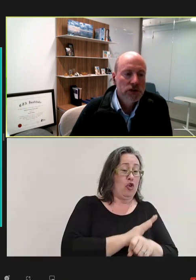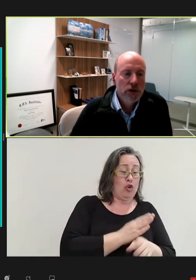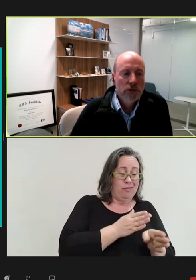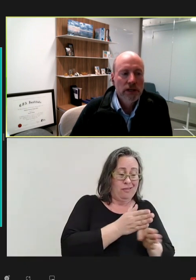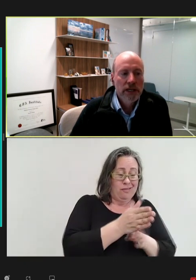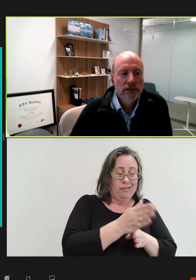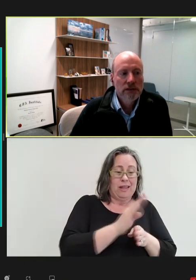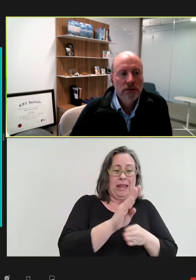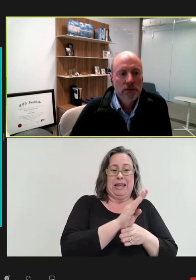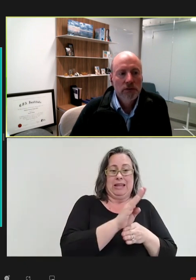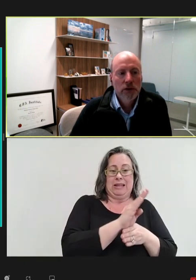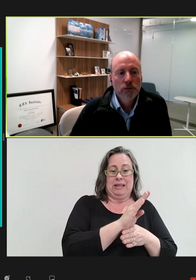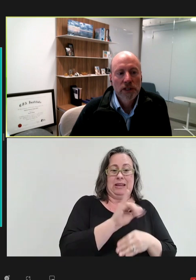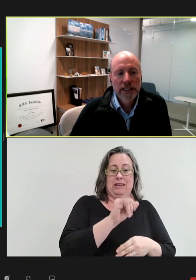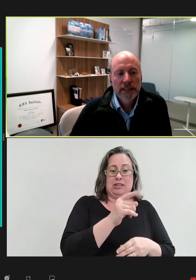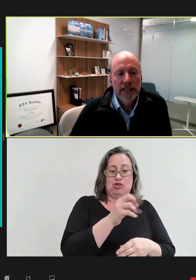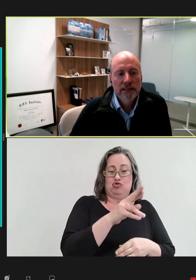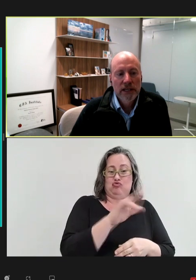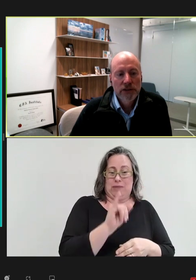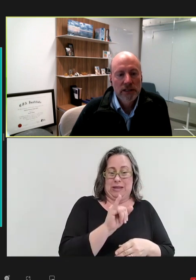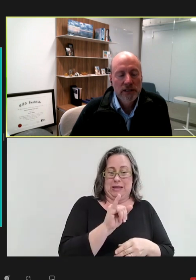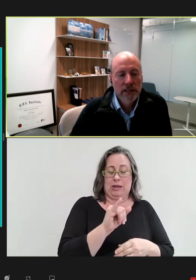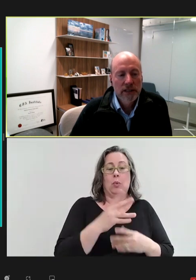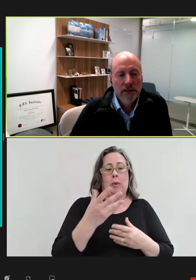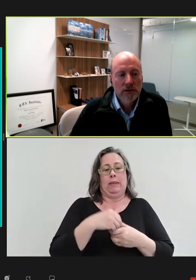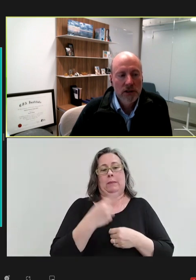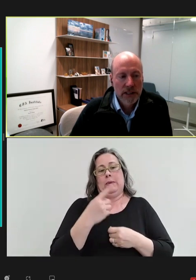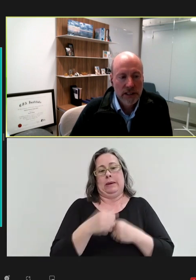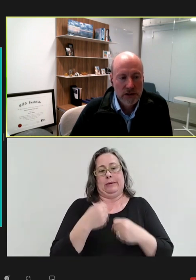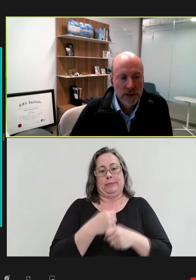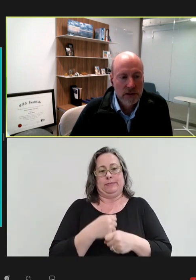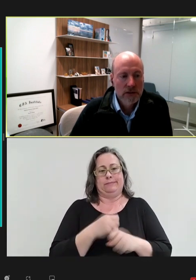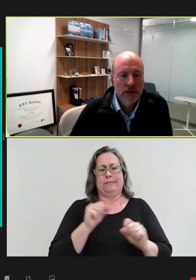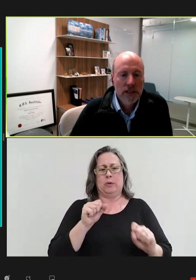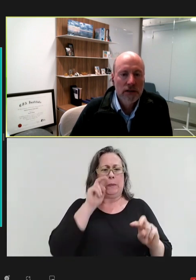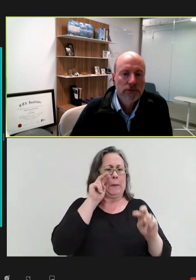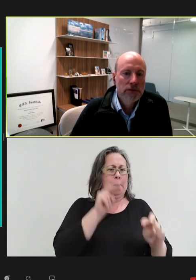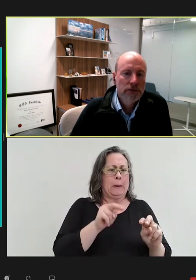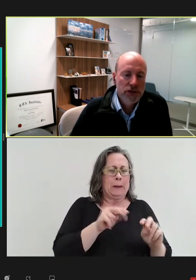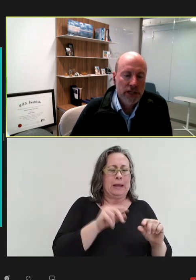So, it's -- you know, looking at that slide, you can see it looks like a trickle of venture